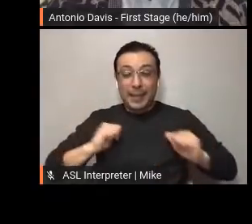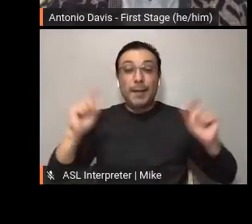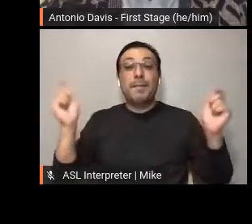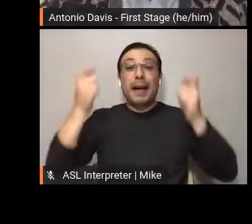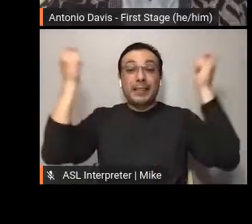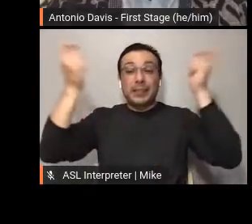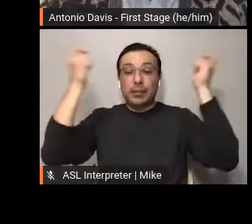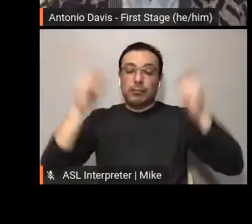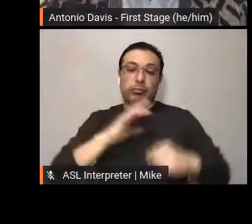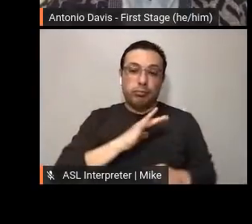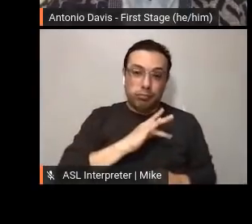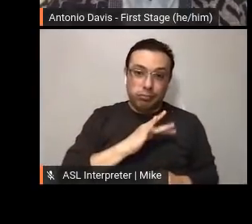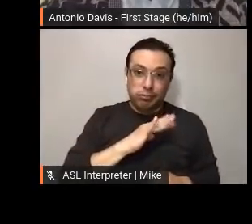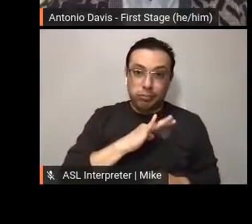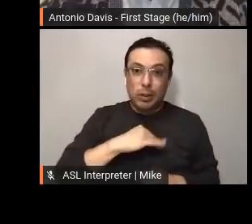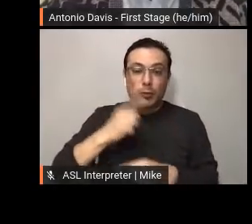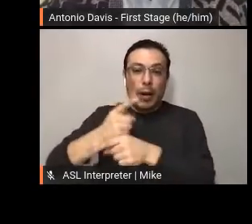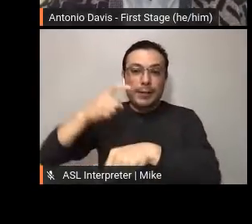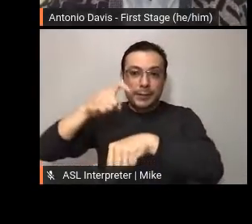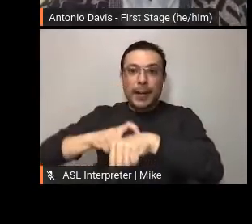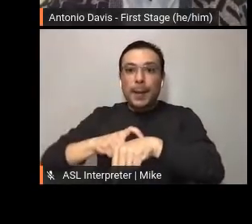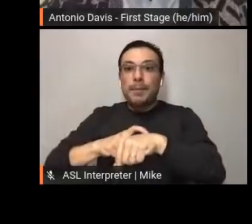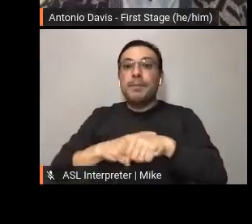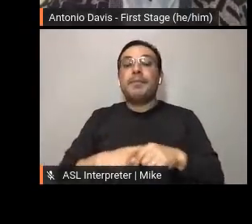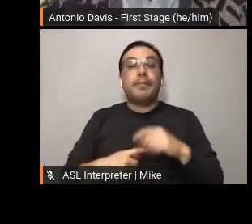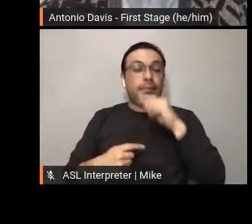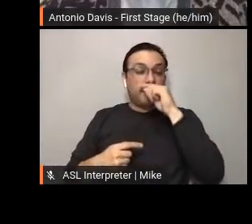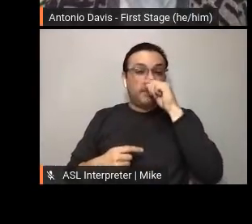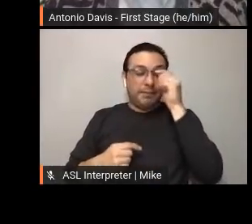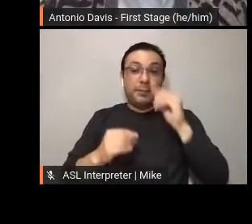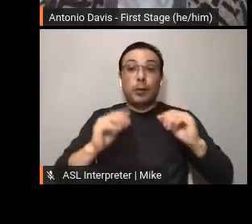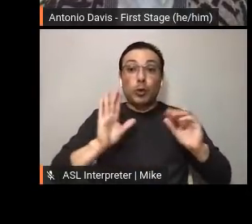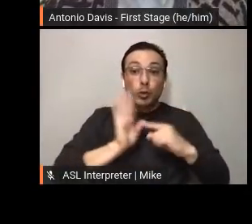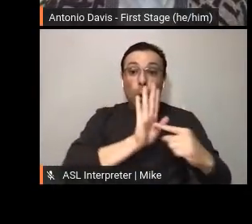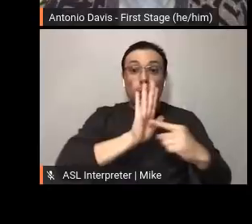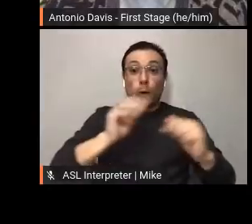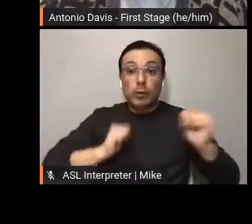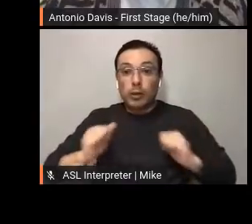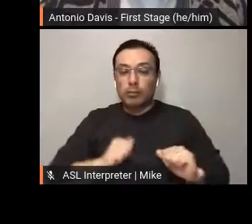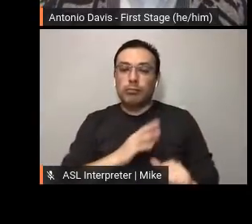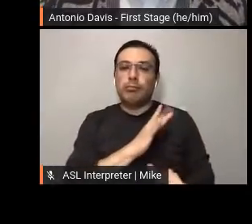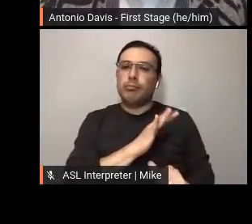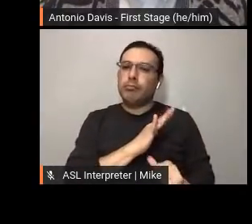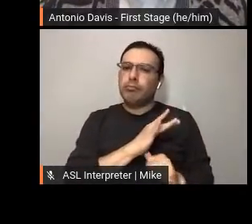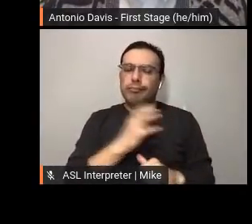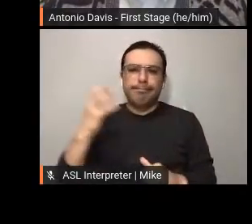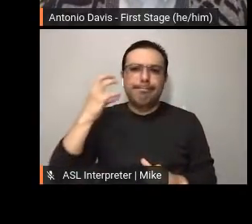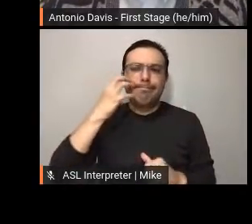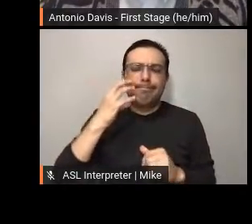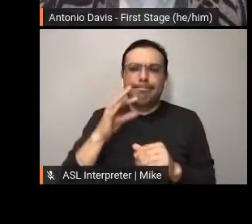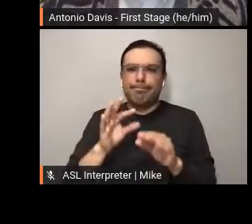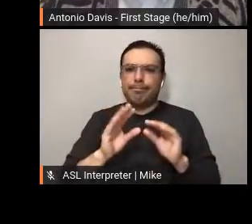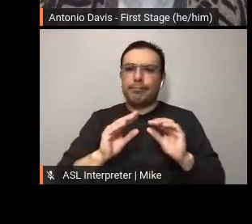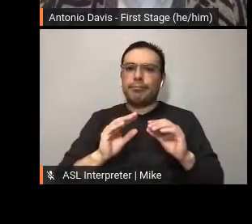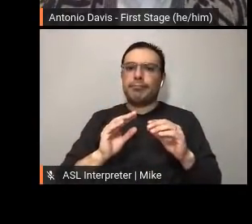and historic event, as well as content. This showcase is one of our most